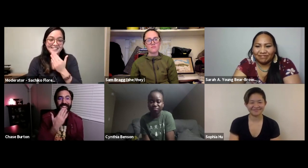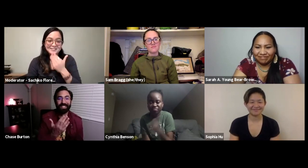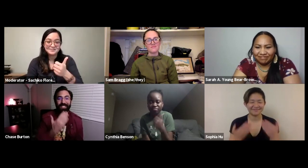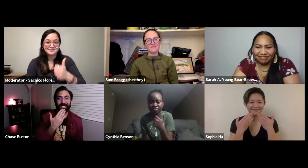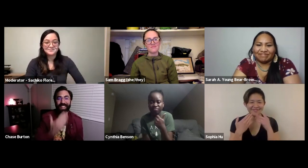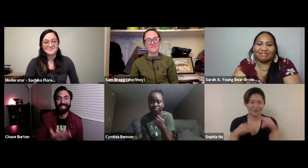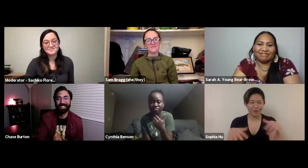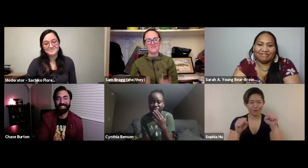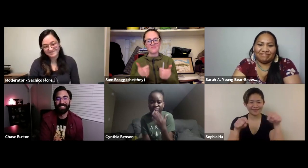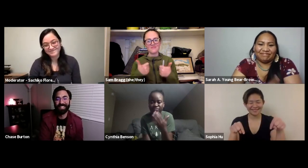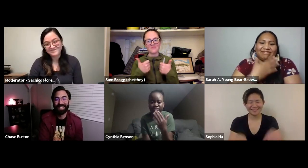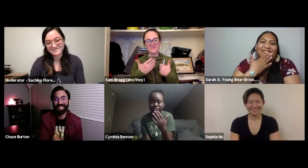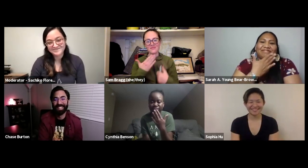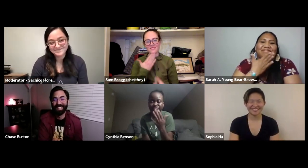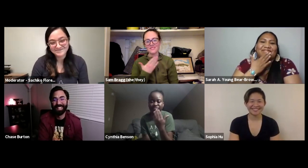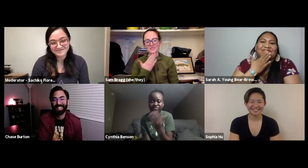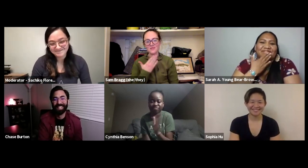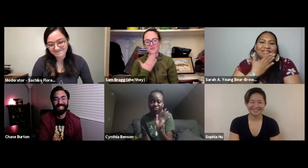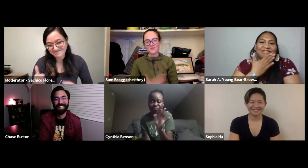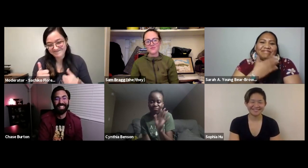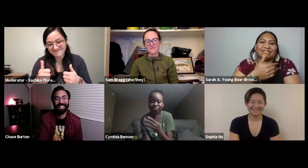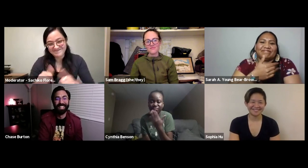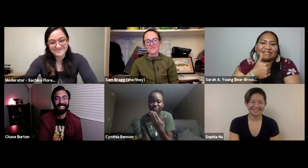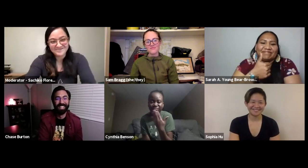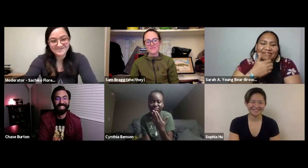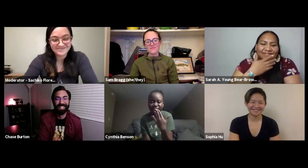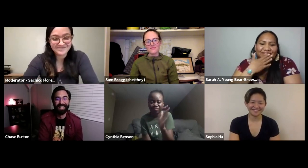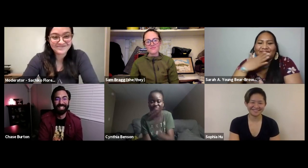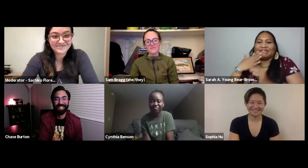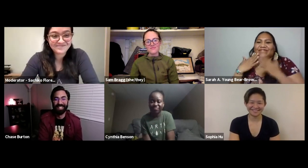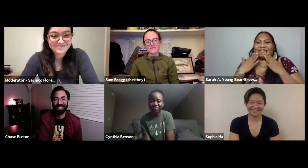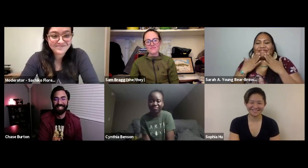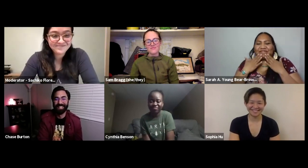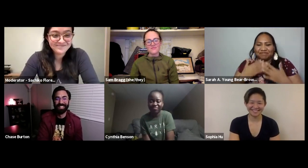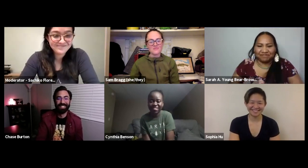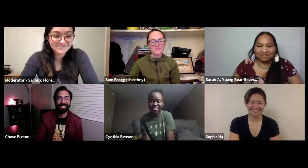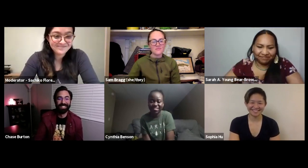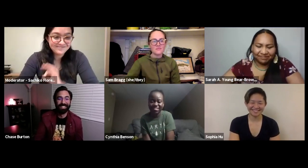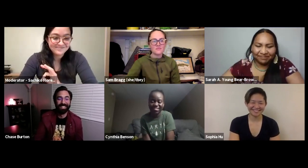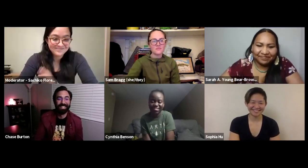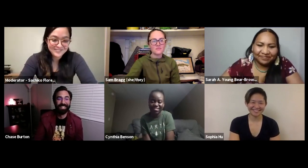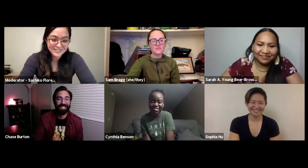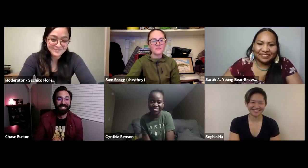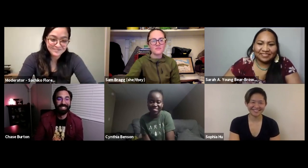with this panel! ALL: Thank you! Thank you so much for hosting it! Really thank you so much!